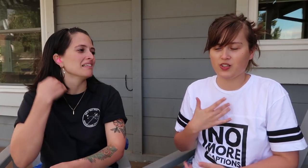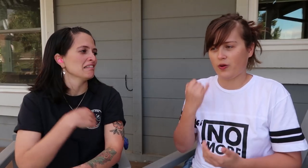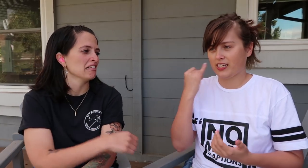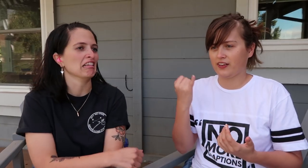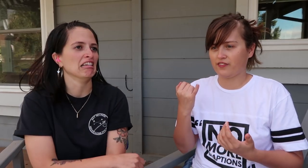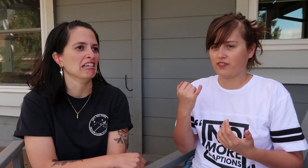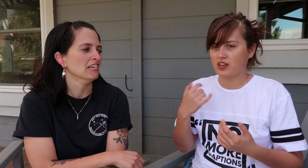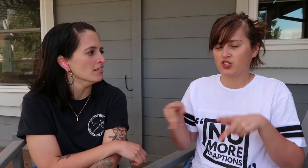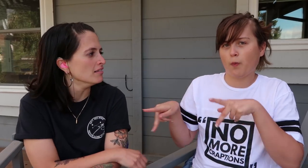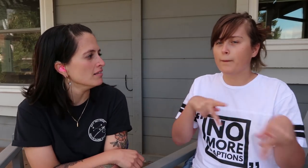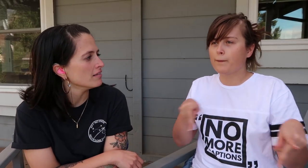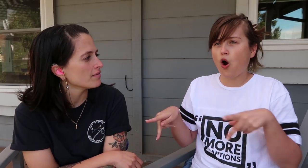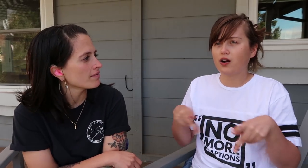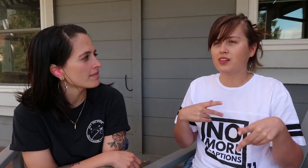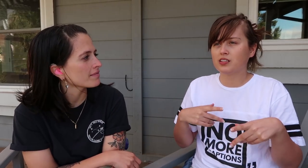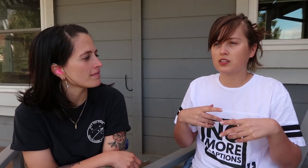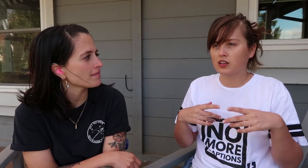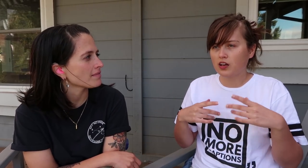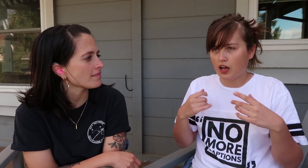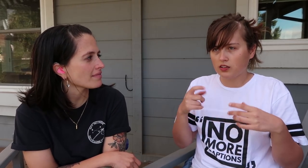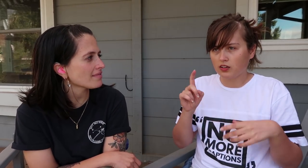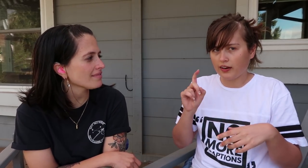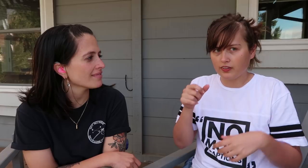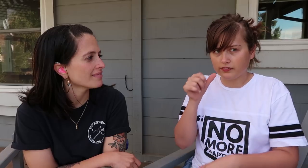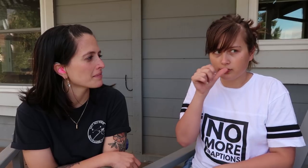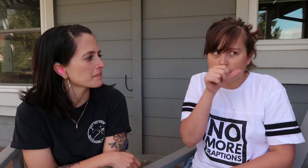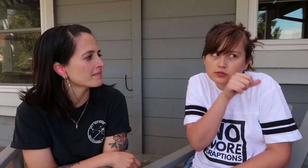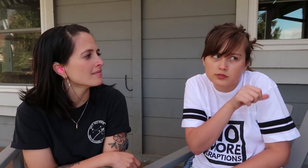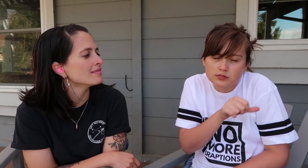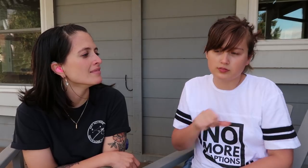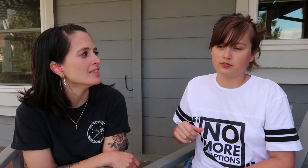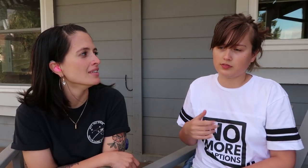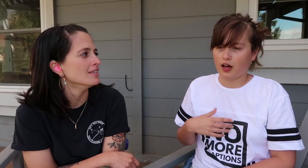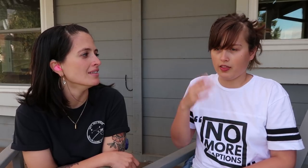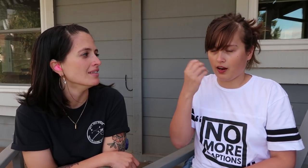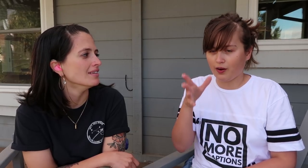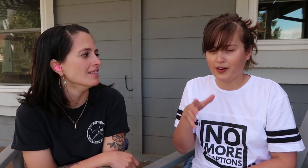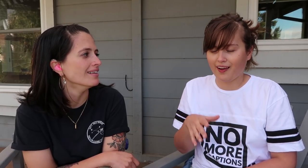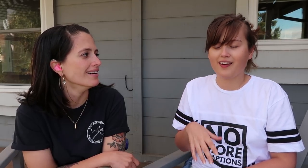If there’s a party, I need to be drunk, I don’t really care.